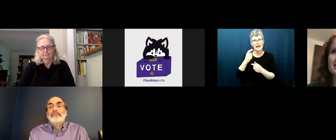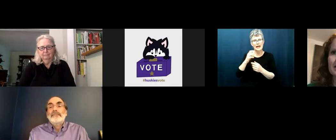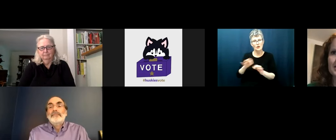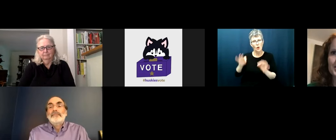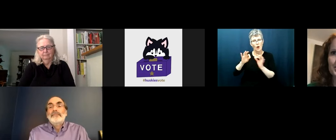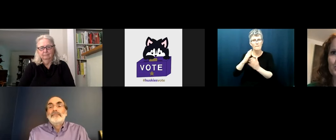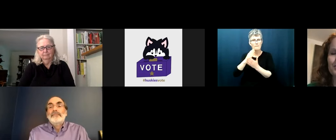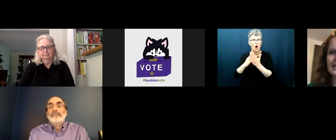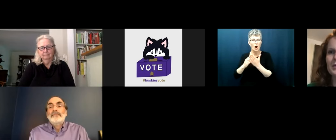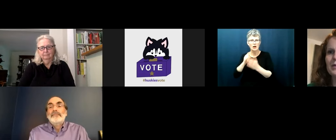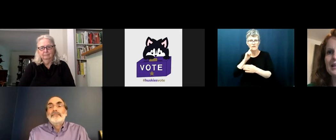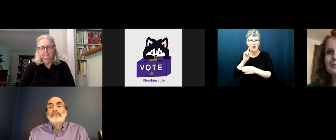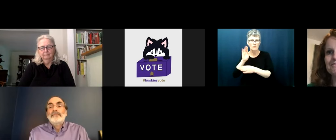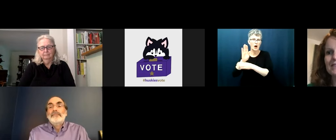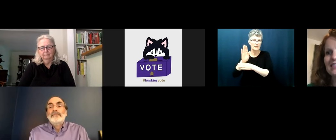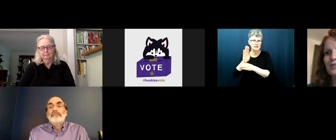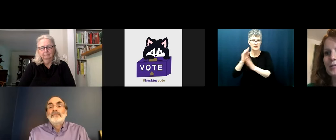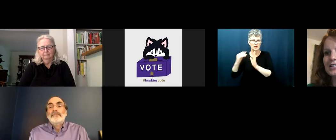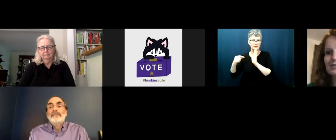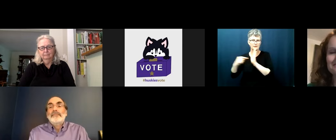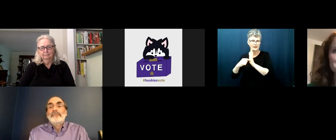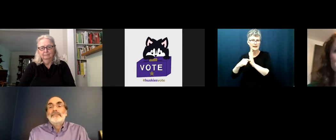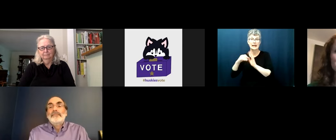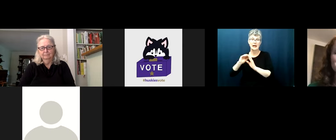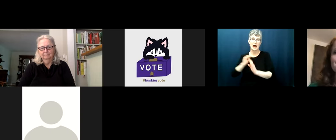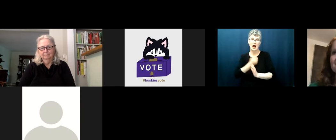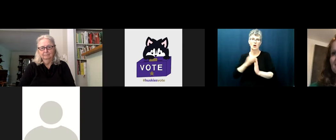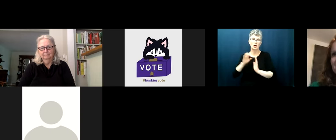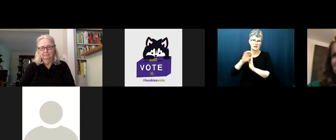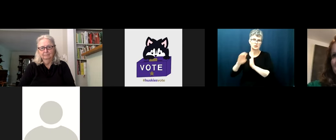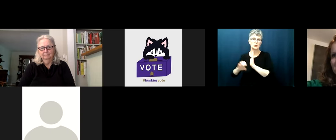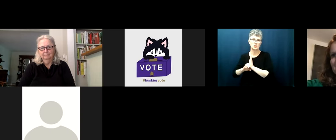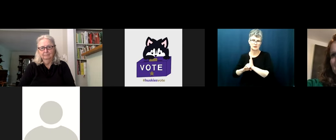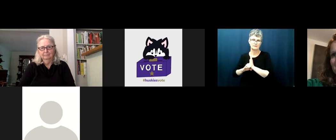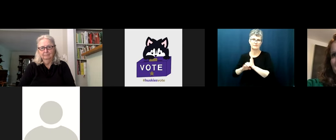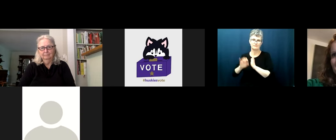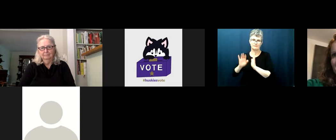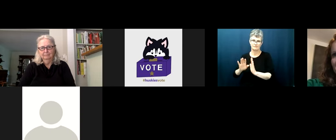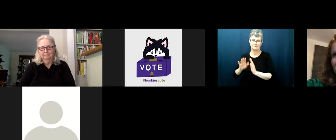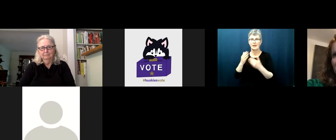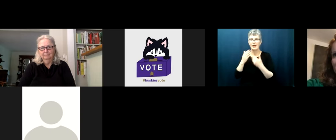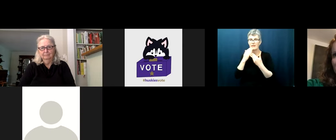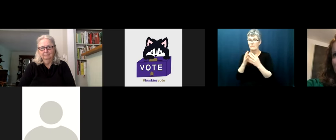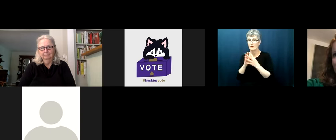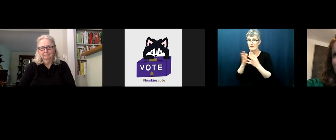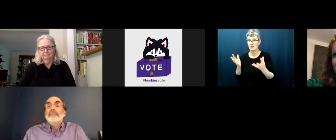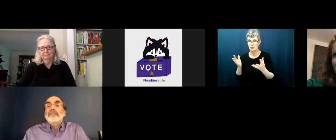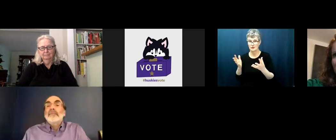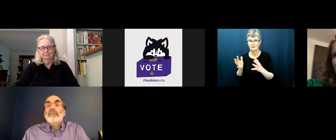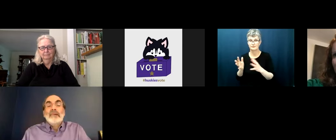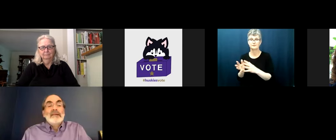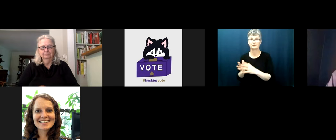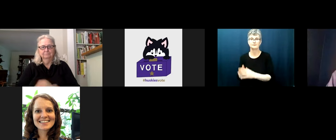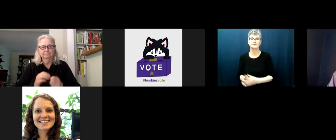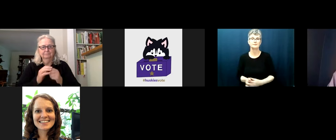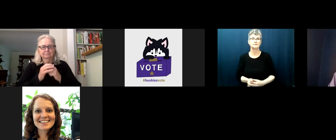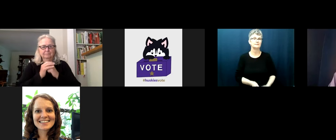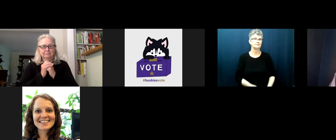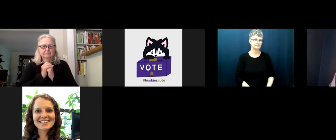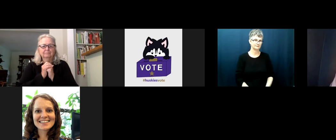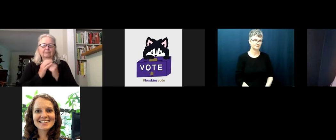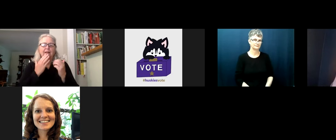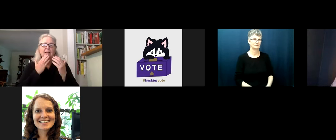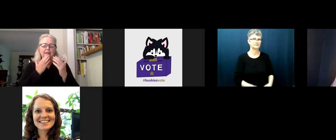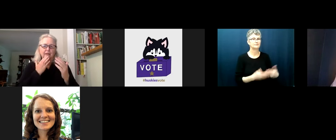the constitution will finally be paid thank you very much thank you very much dr walsh